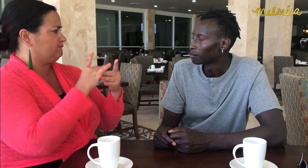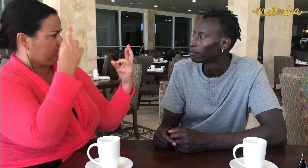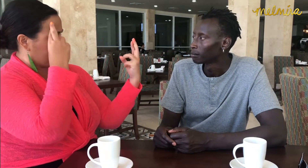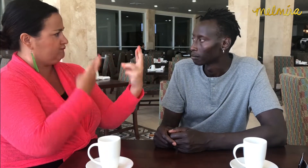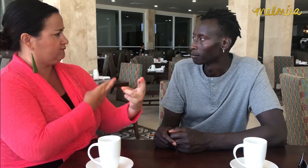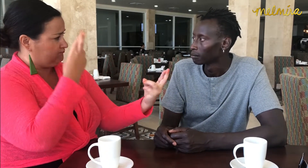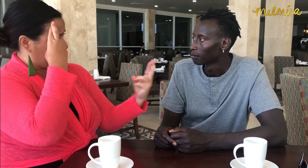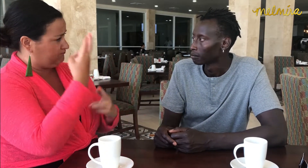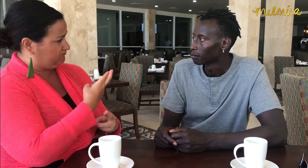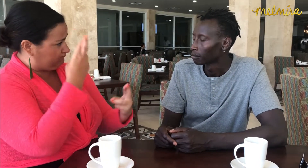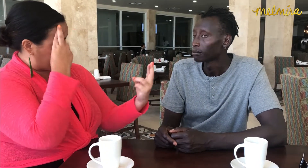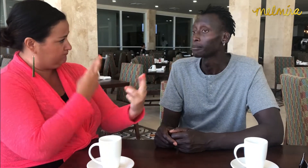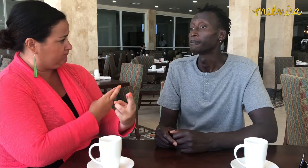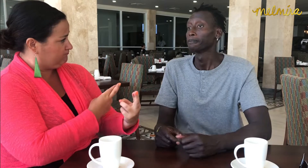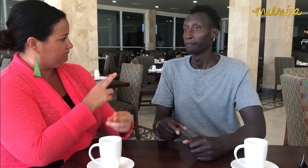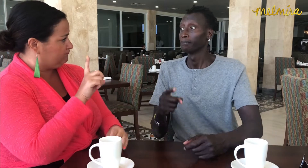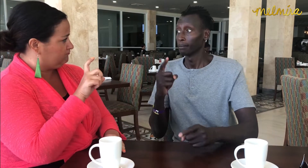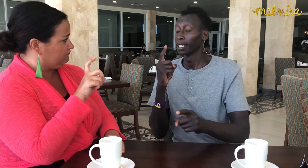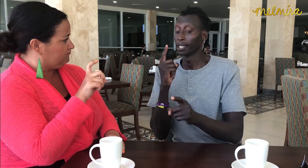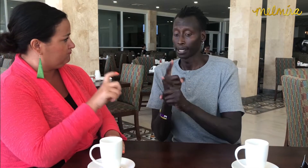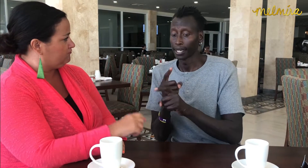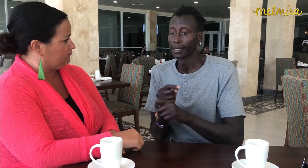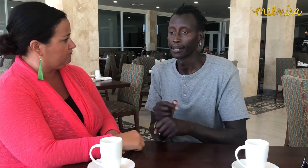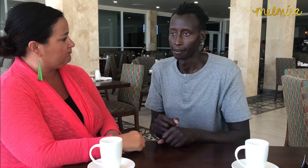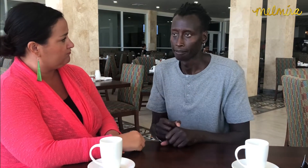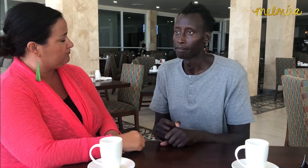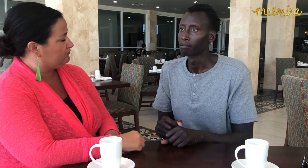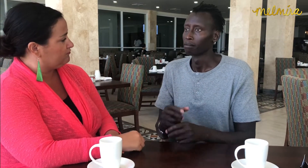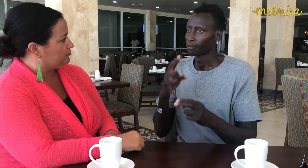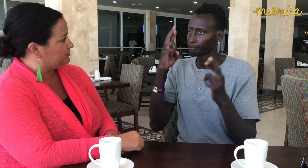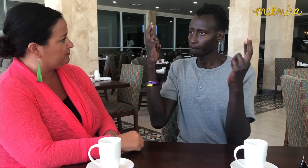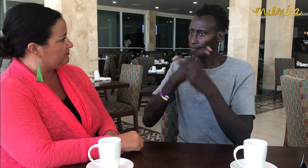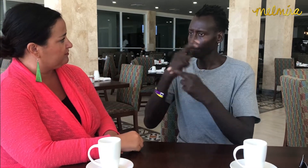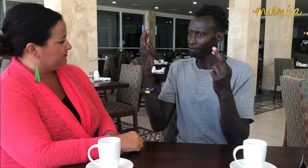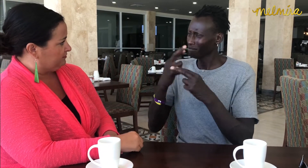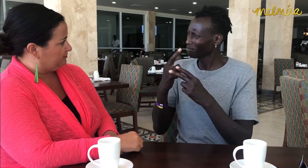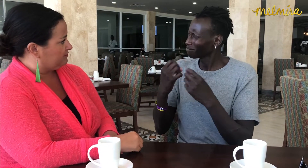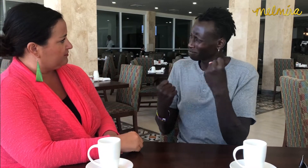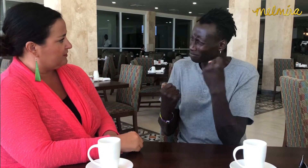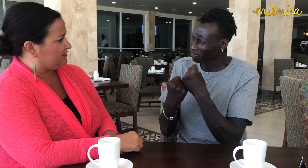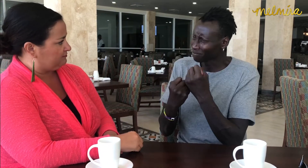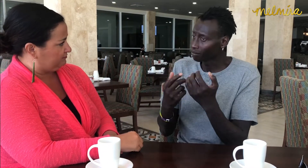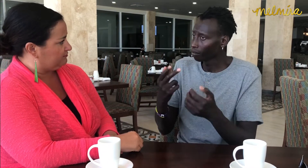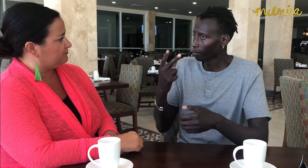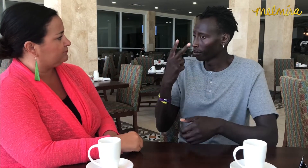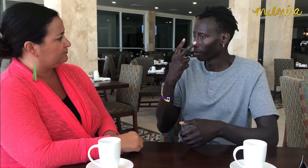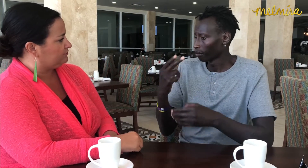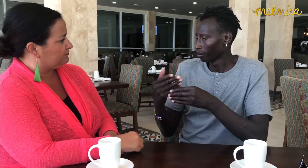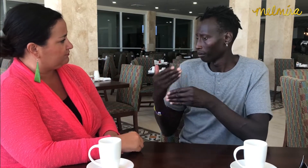respect for one another. Right, we need to respect and support each other.